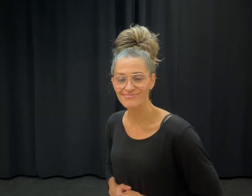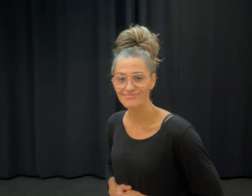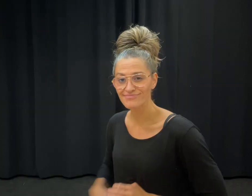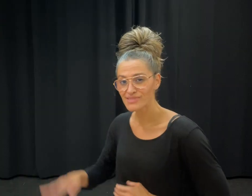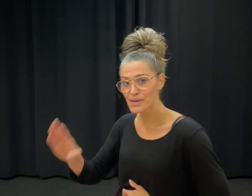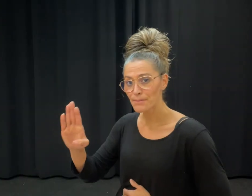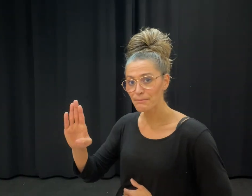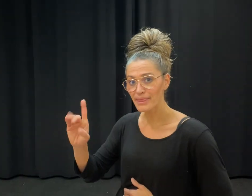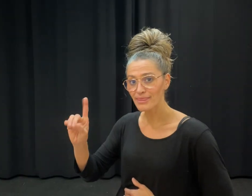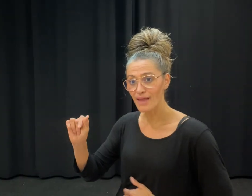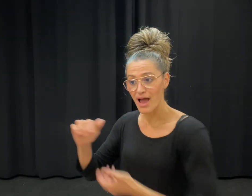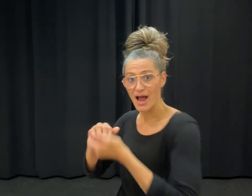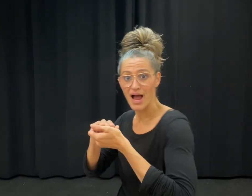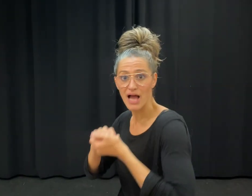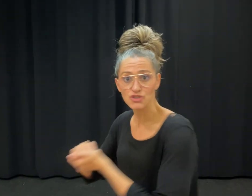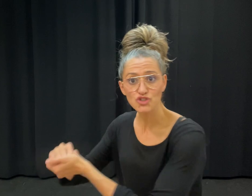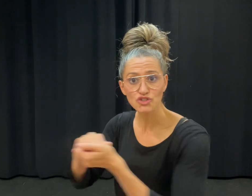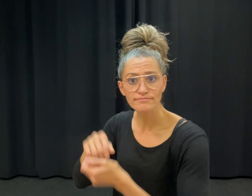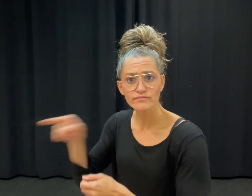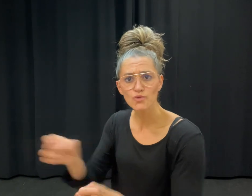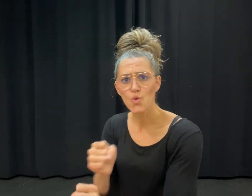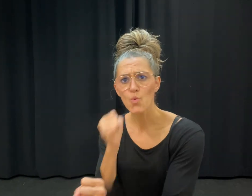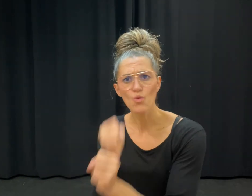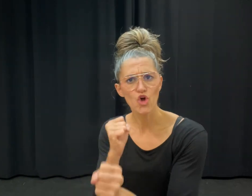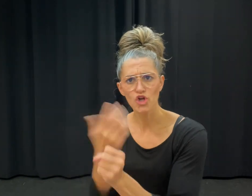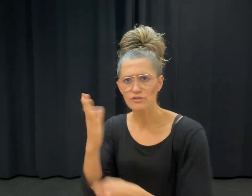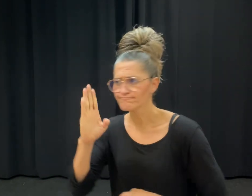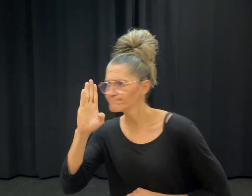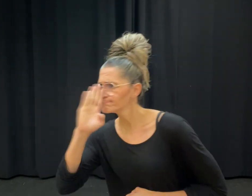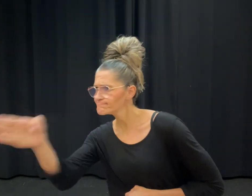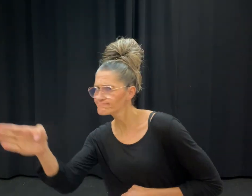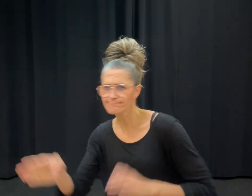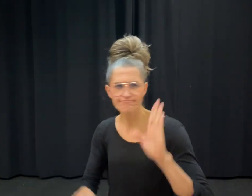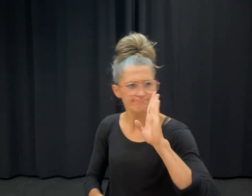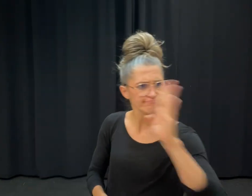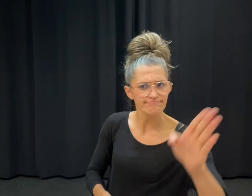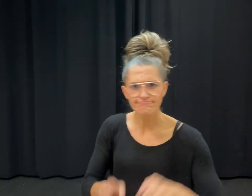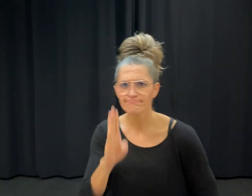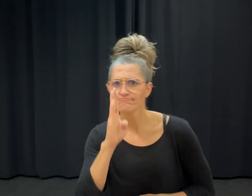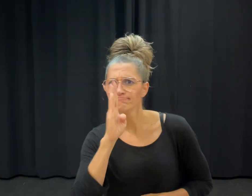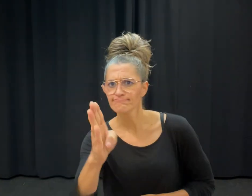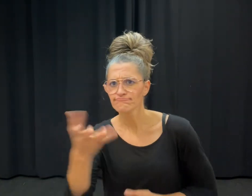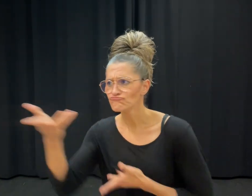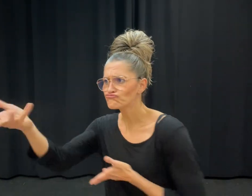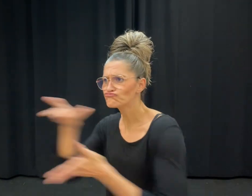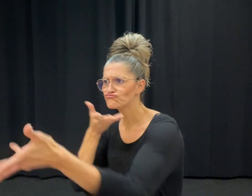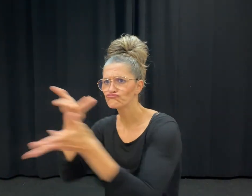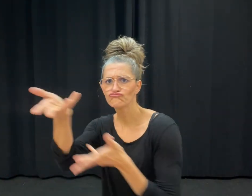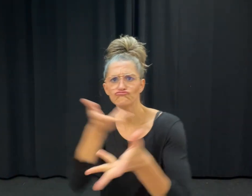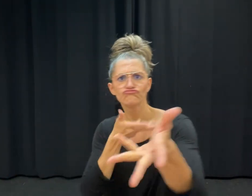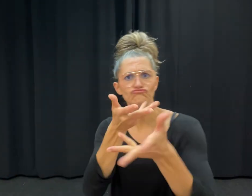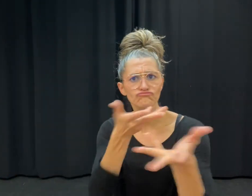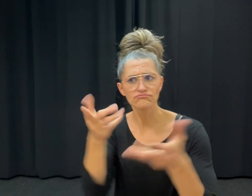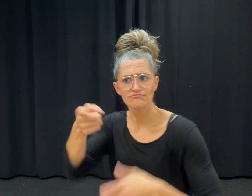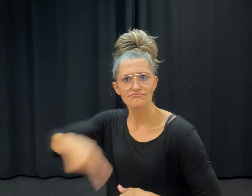BDA works directly with Deaf BSL users, promotes